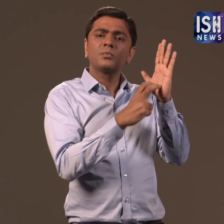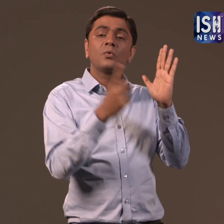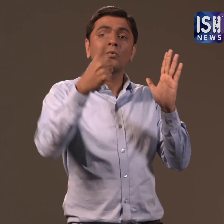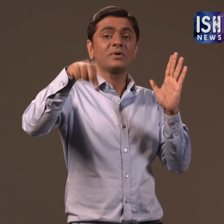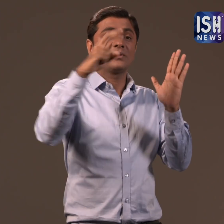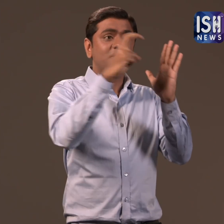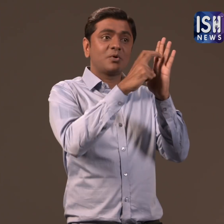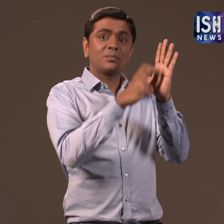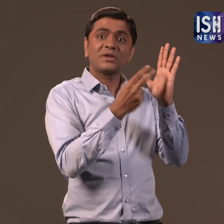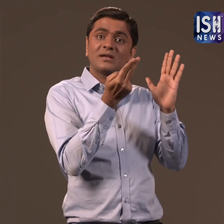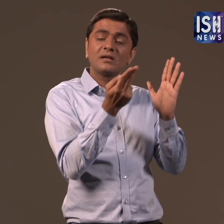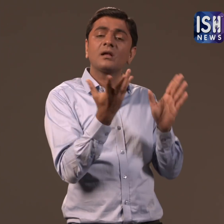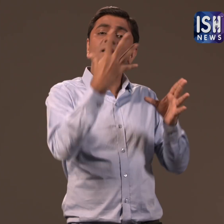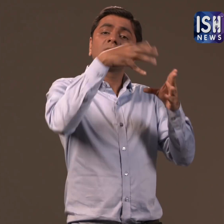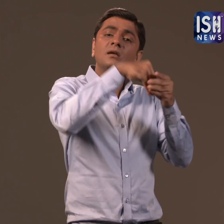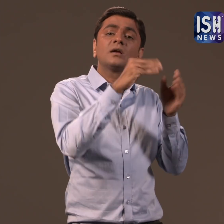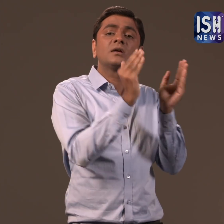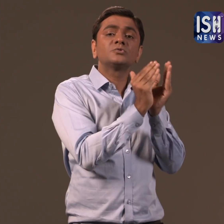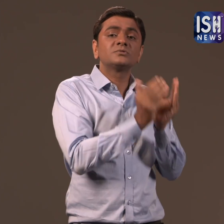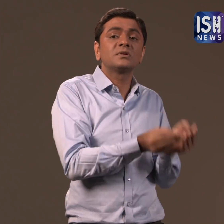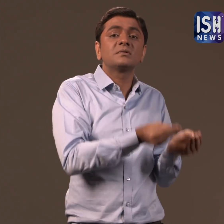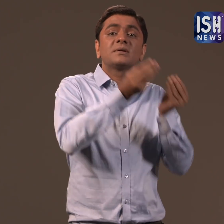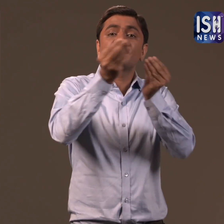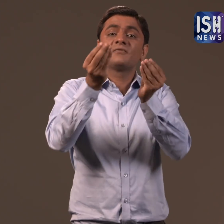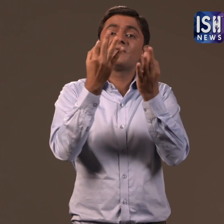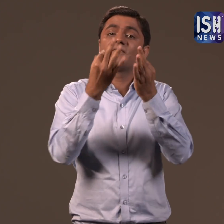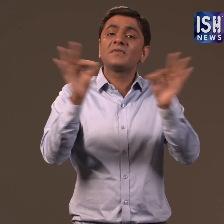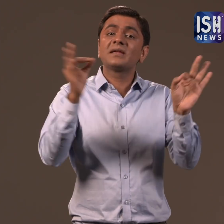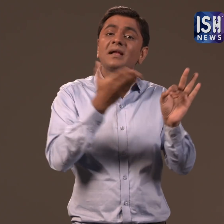When you book the tickets, you get free travel insurance.